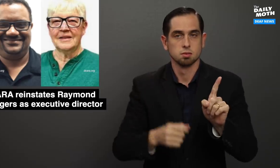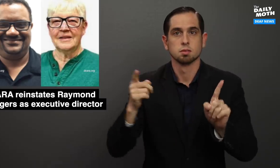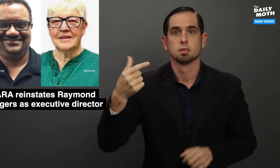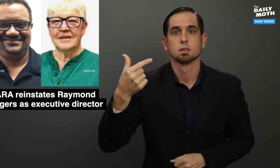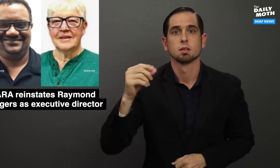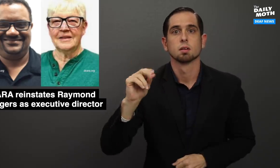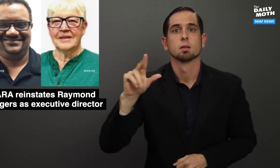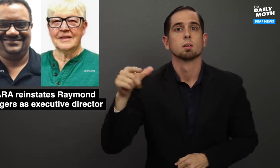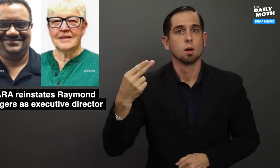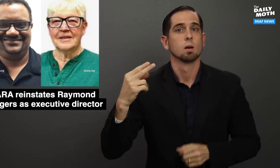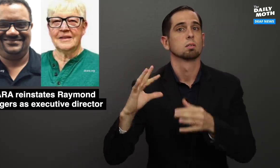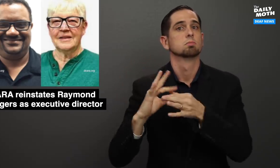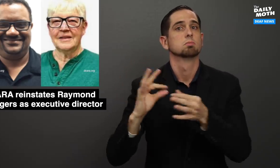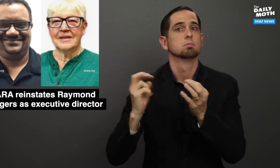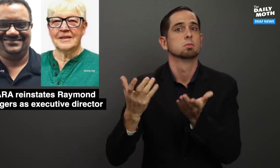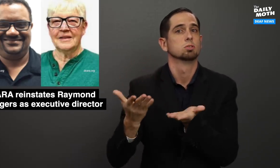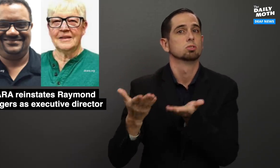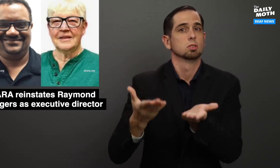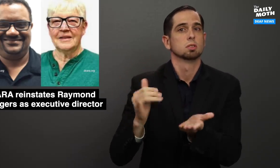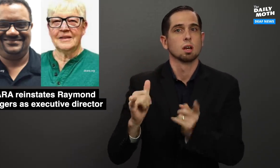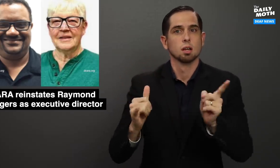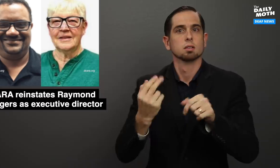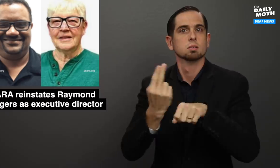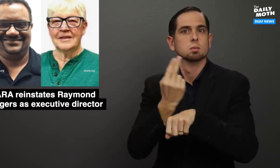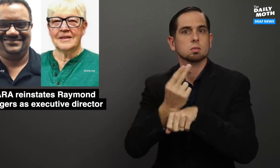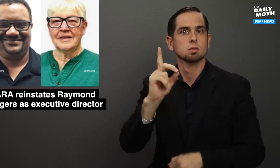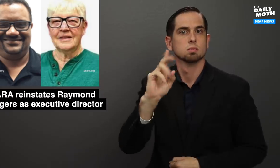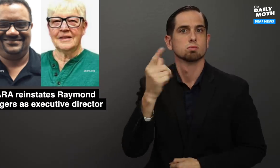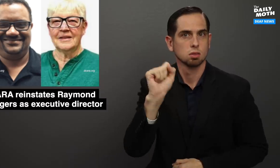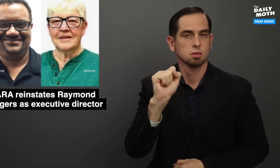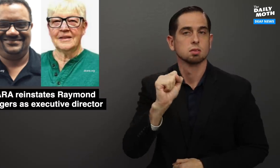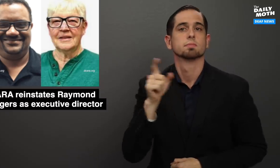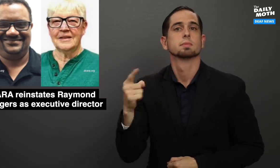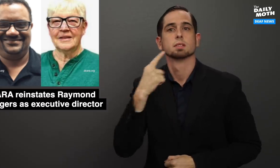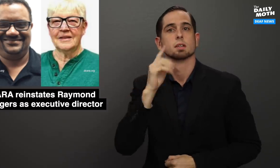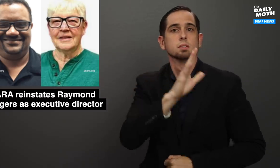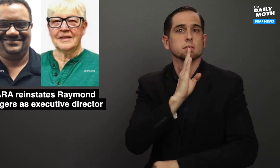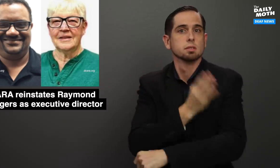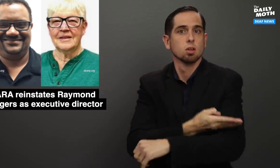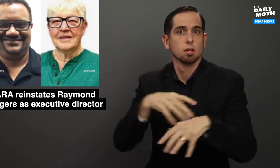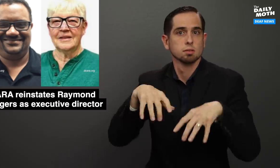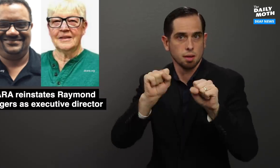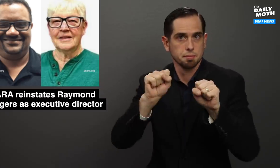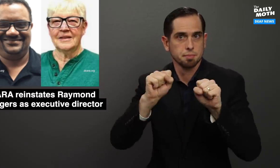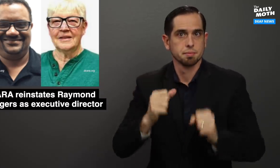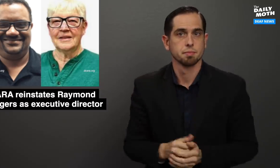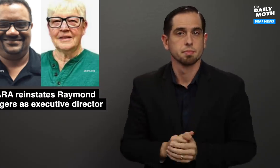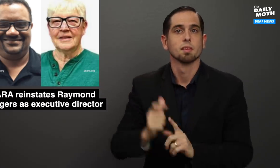Gough suggested that he was a drug user and said that his daughter was adopted.